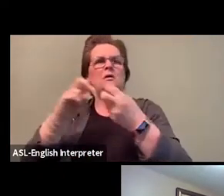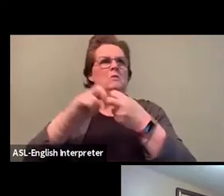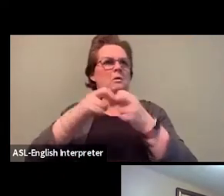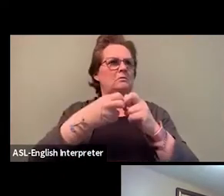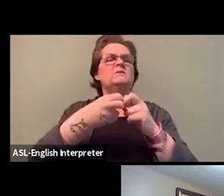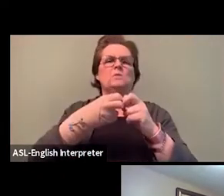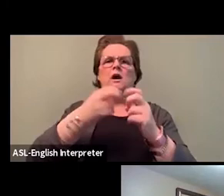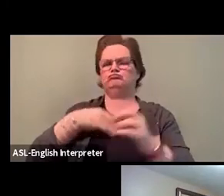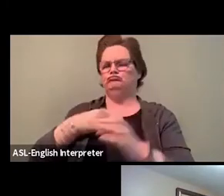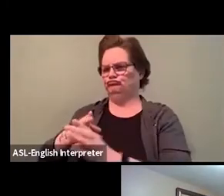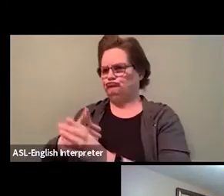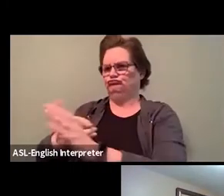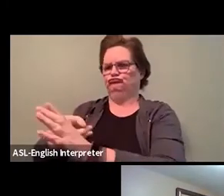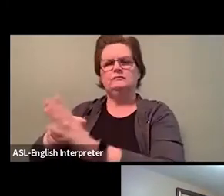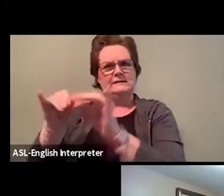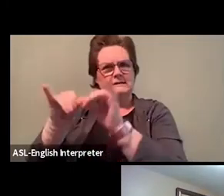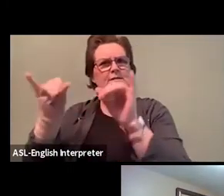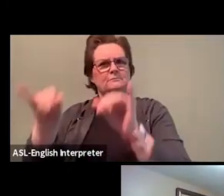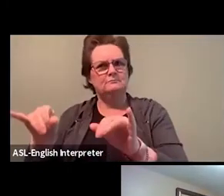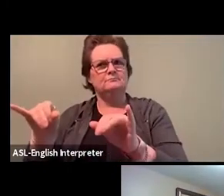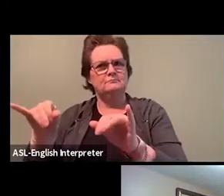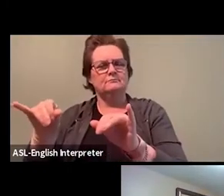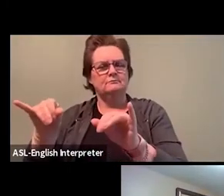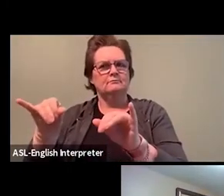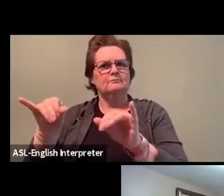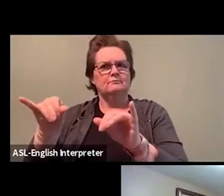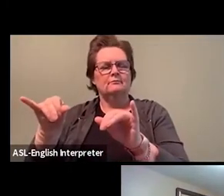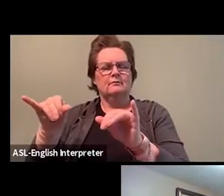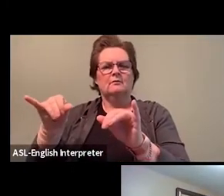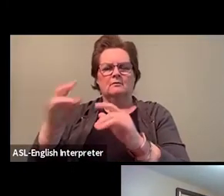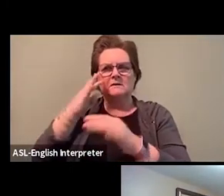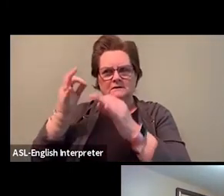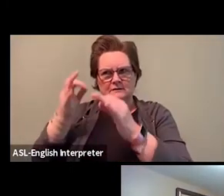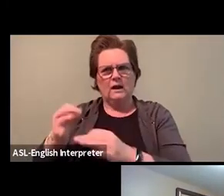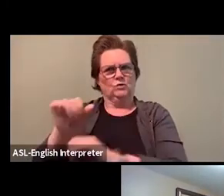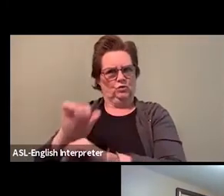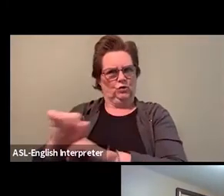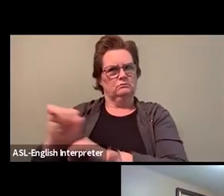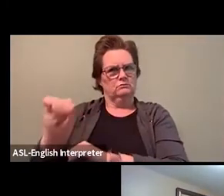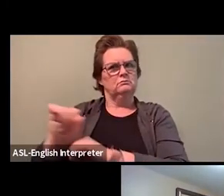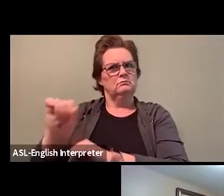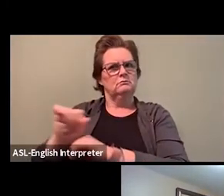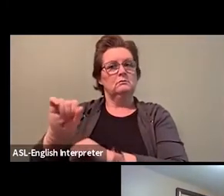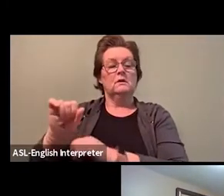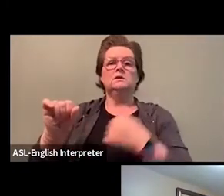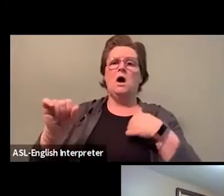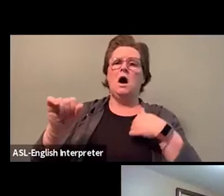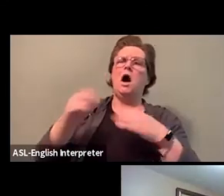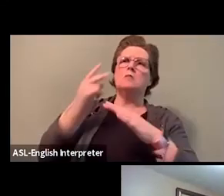So I kind of went into the Children's Aid Society knowing what to expect, especially when you're pushing,